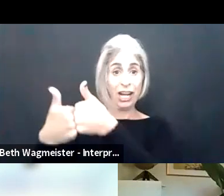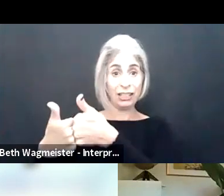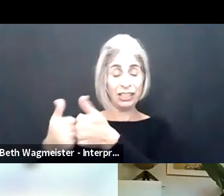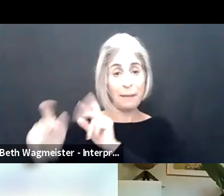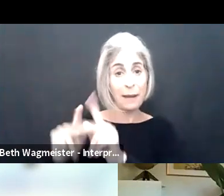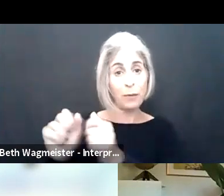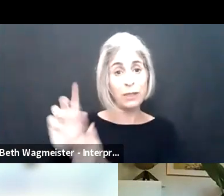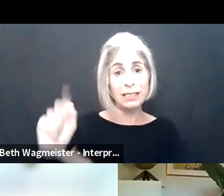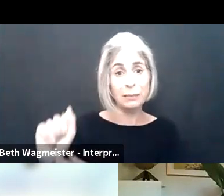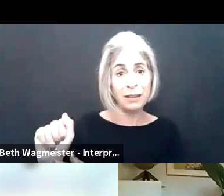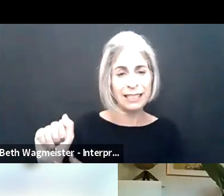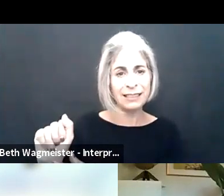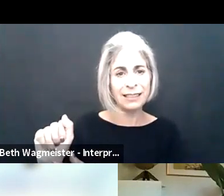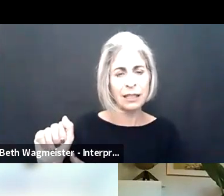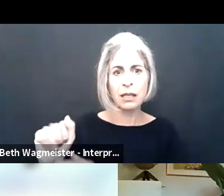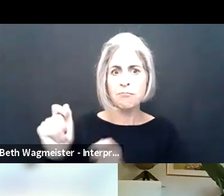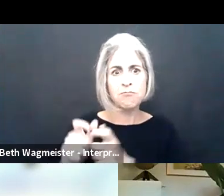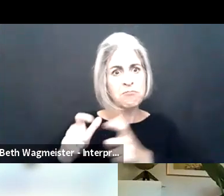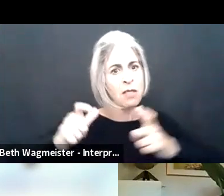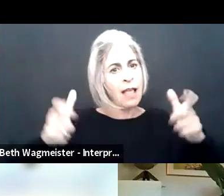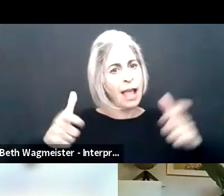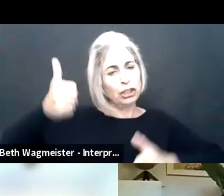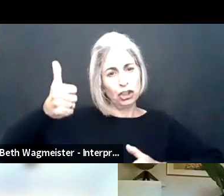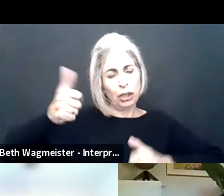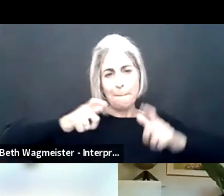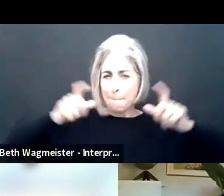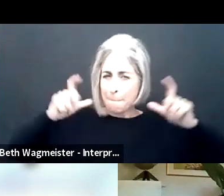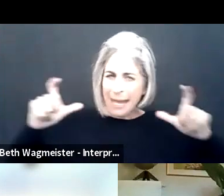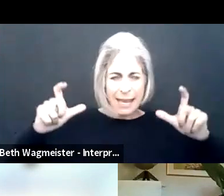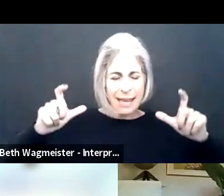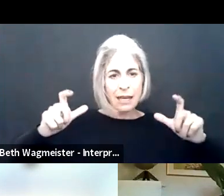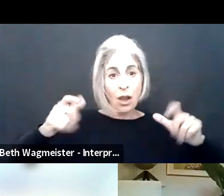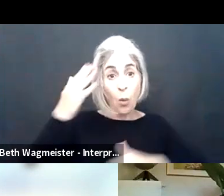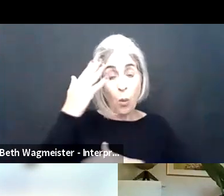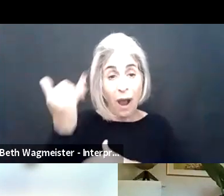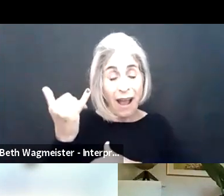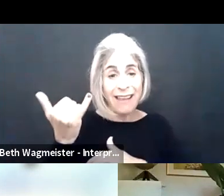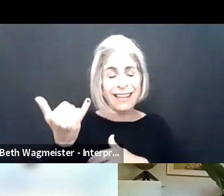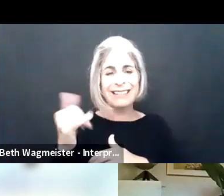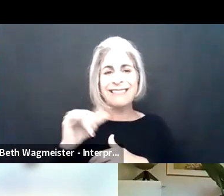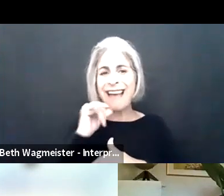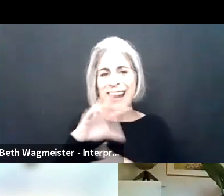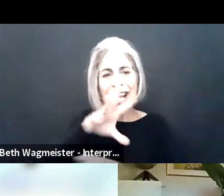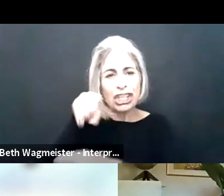restructuring, flexible scheduling, working from home, et cetera has been great. But the challenges for employees with